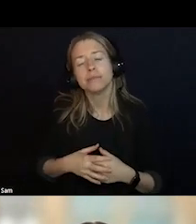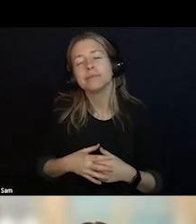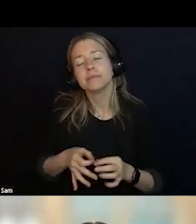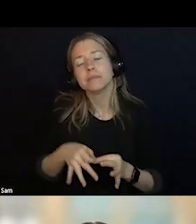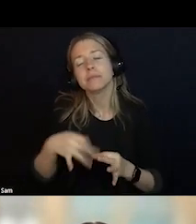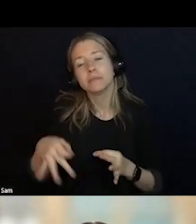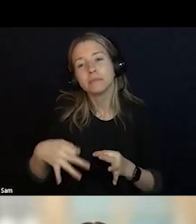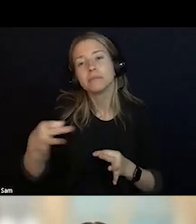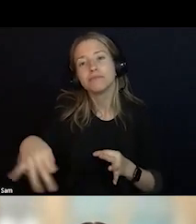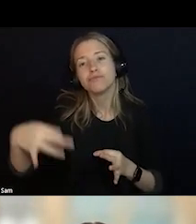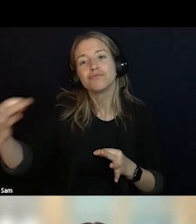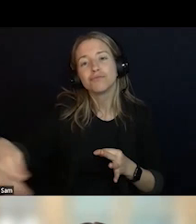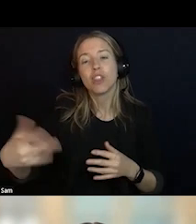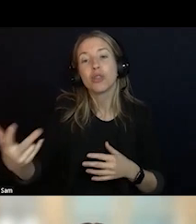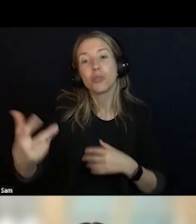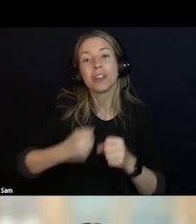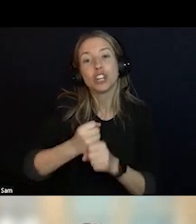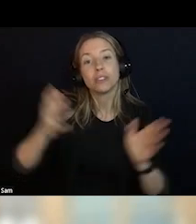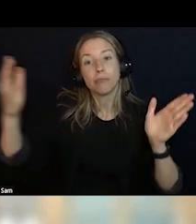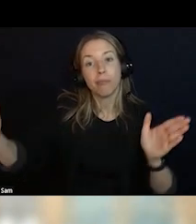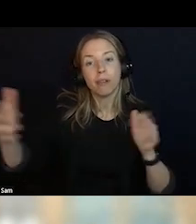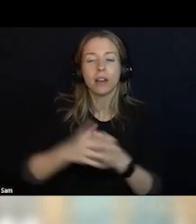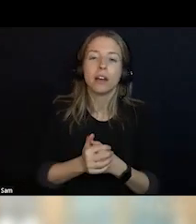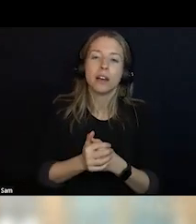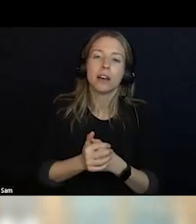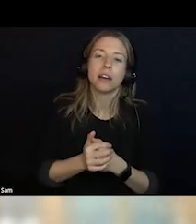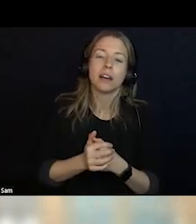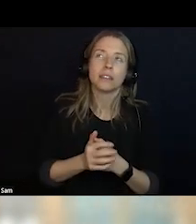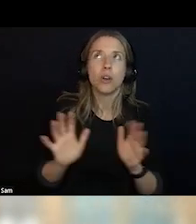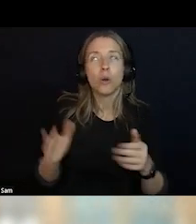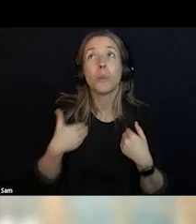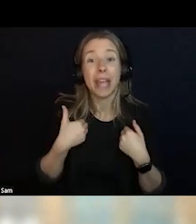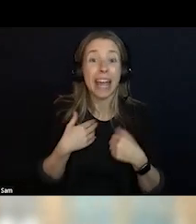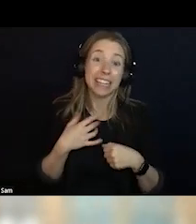HAVE THIS LITTLE THING IN ADDITION TO THE BUREAU -- WE HAD THIS LITTLE